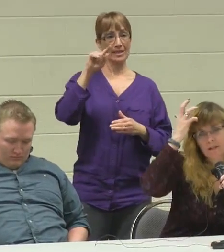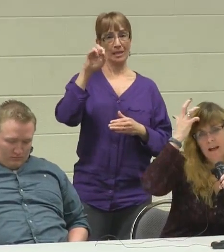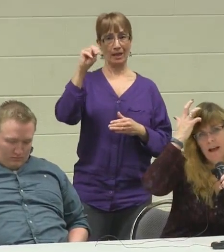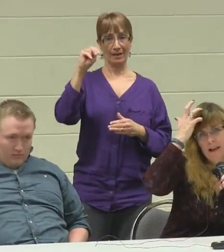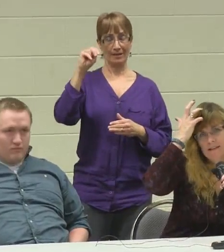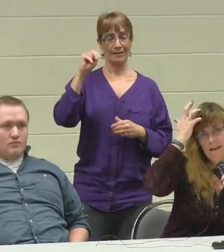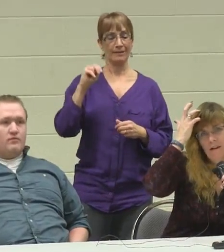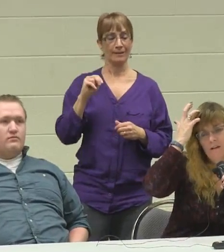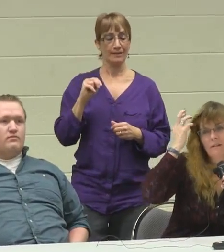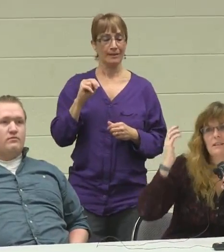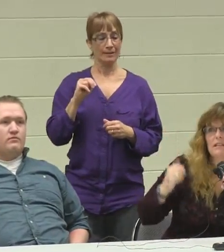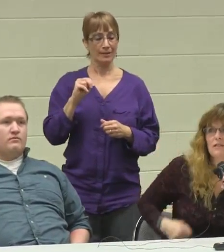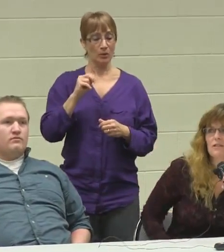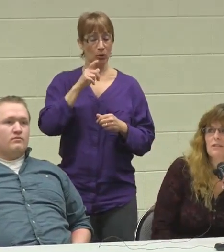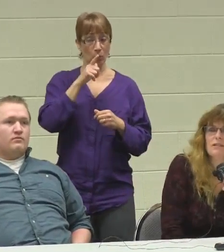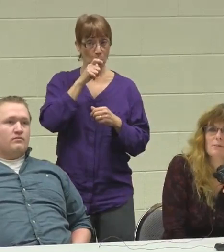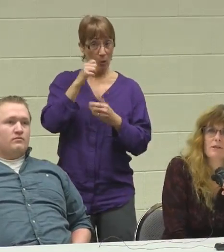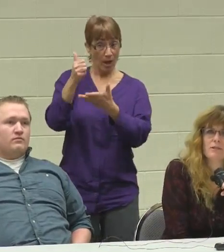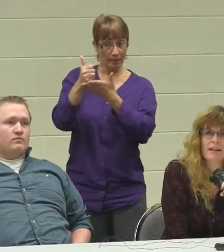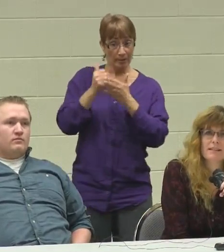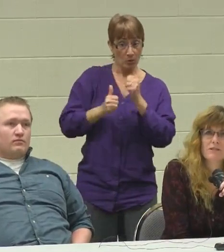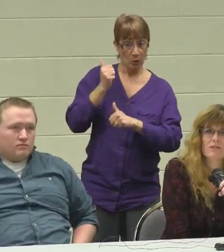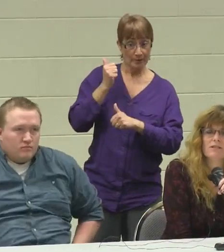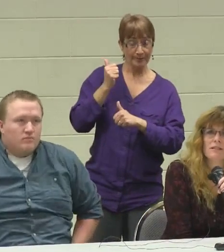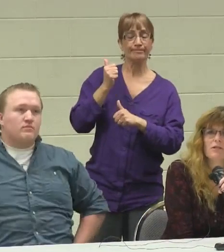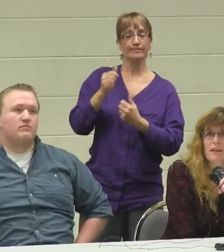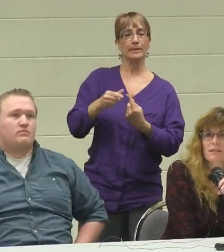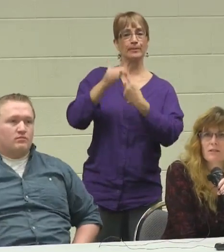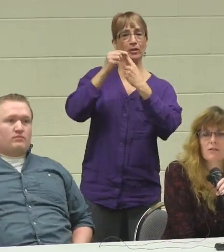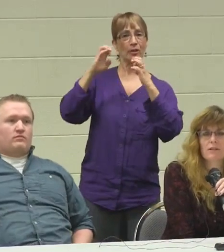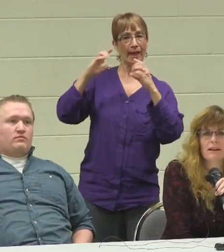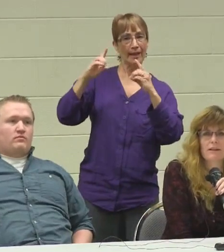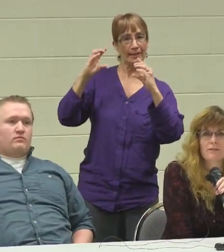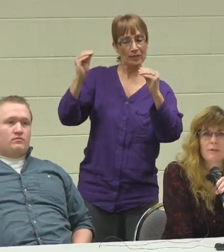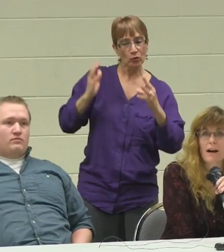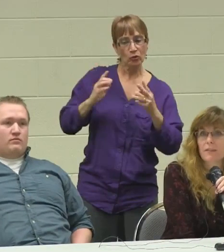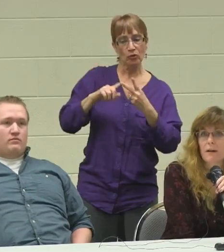asking all of the teachers, the Special Ed teachers, and the transition coordinators without them